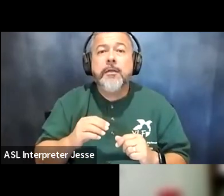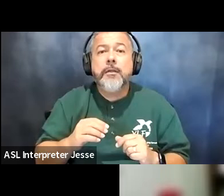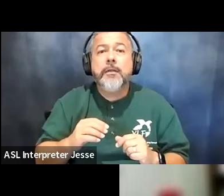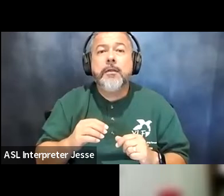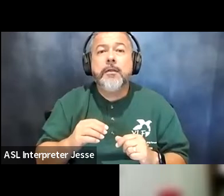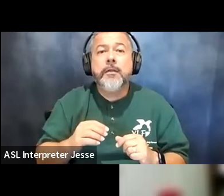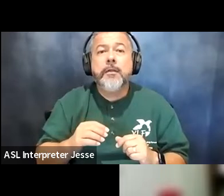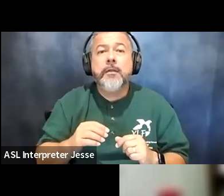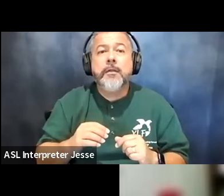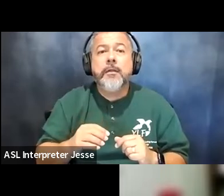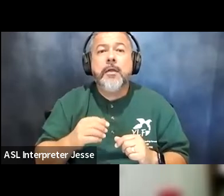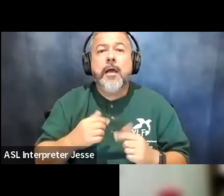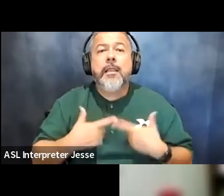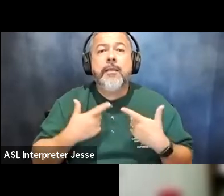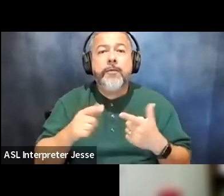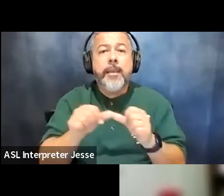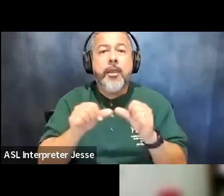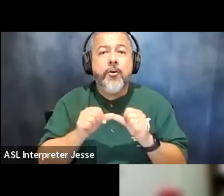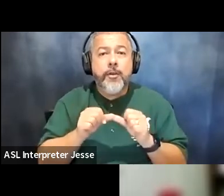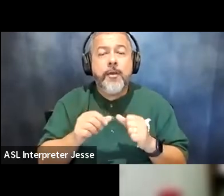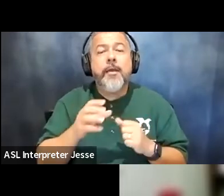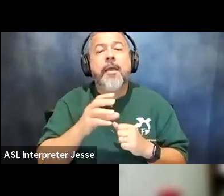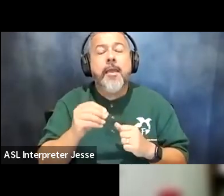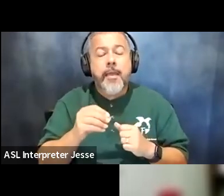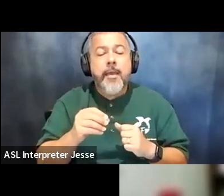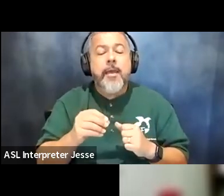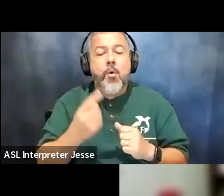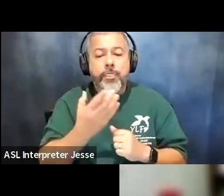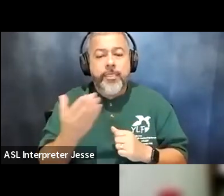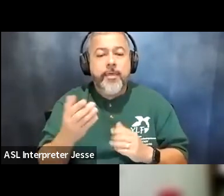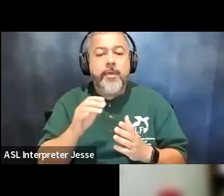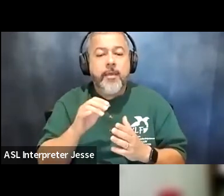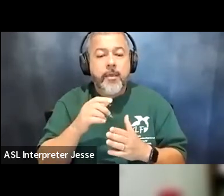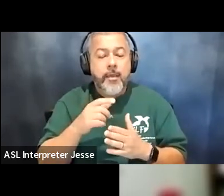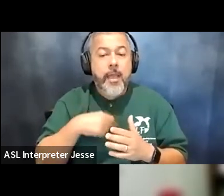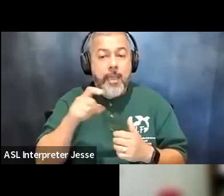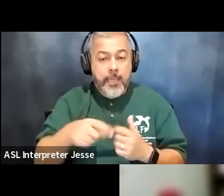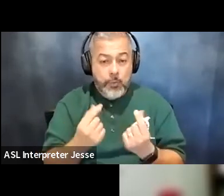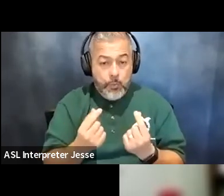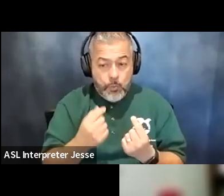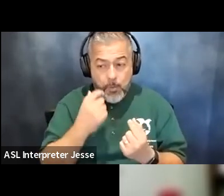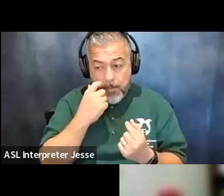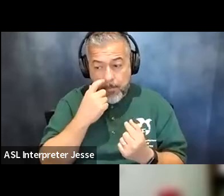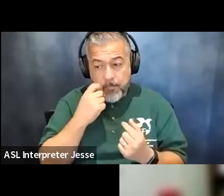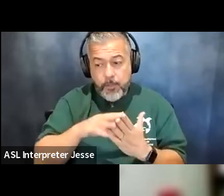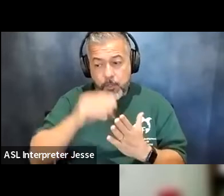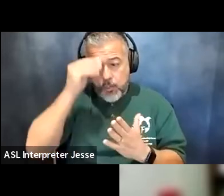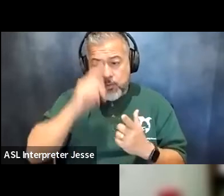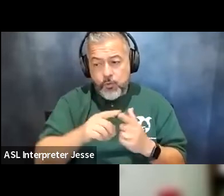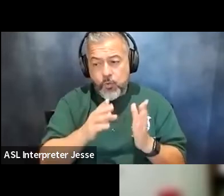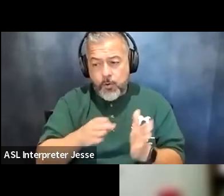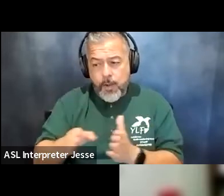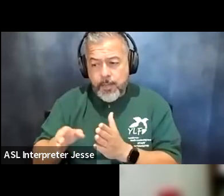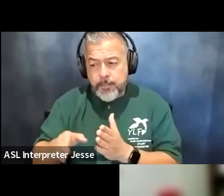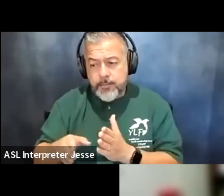transportation and one of the things i had to do is learn to organize local and regional